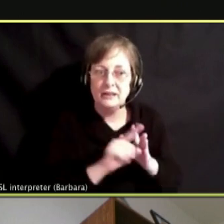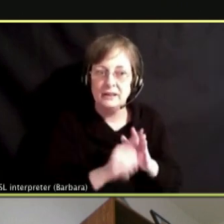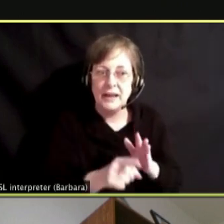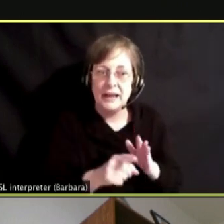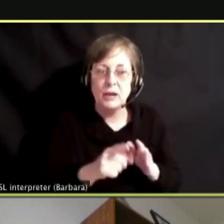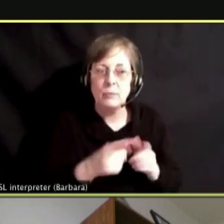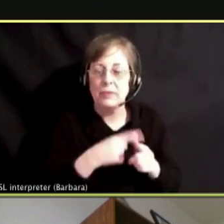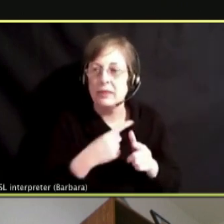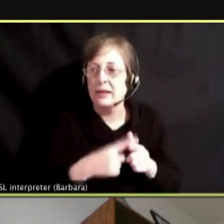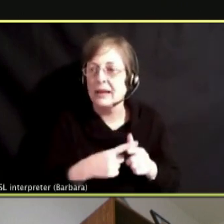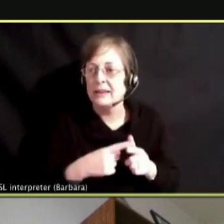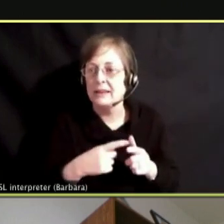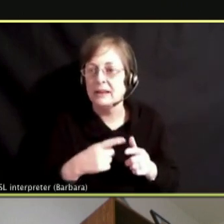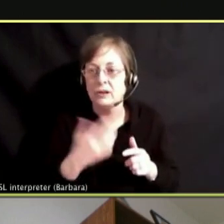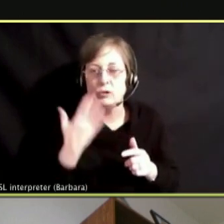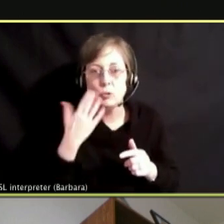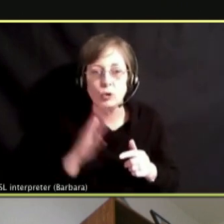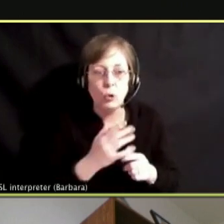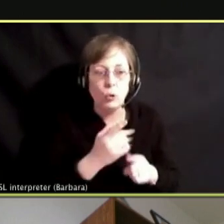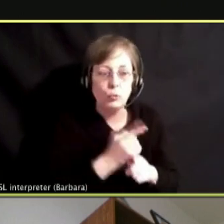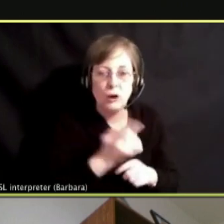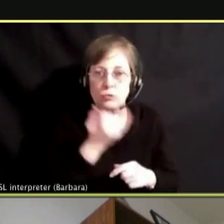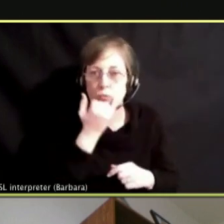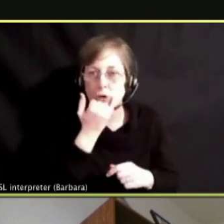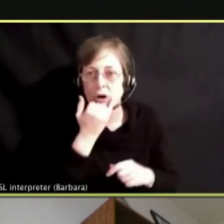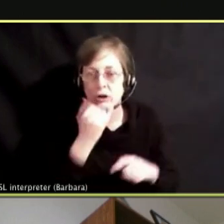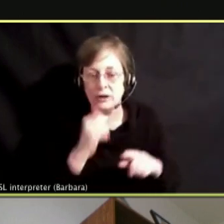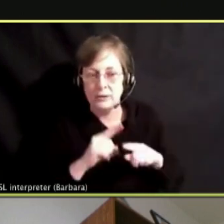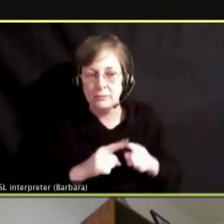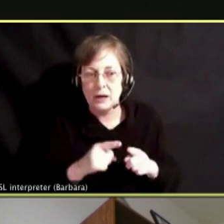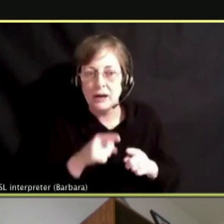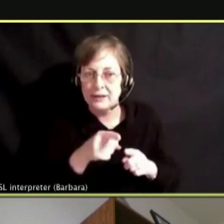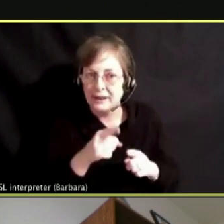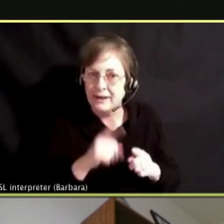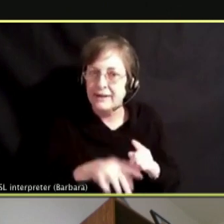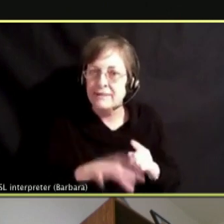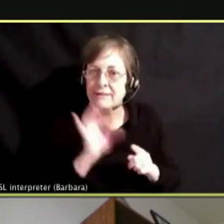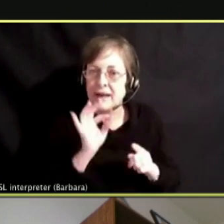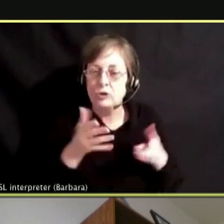THEY JUST FOCUS ON THE FACT THEY FOUND A WAY TO ESCAPE THE REALITY THEY ARE GOING THROUGH.